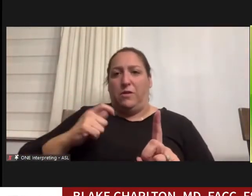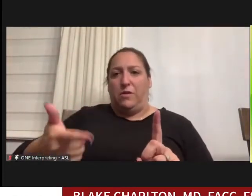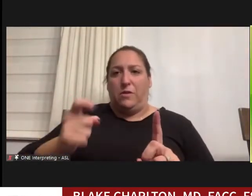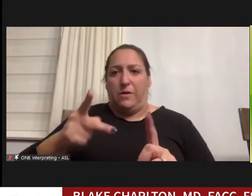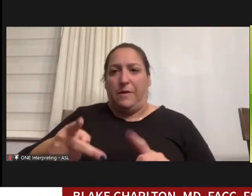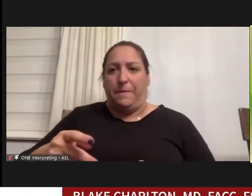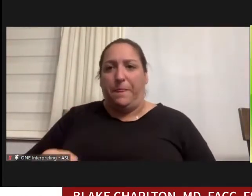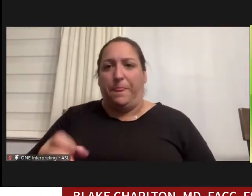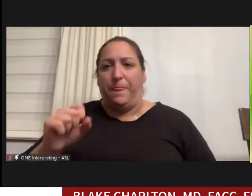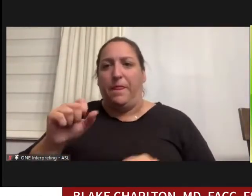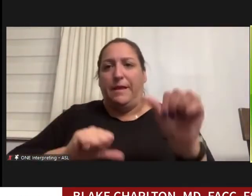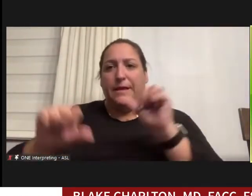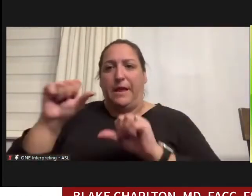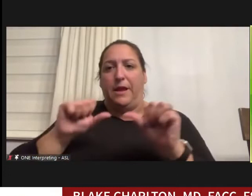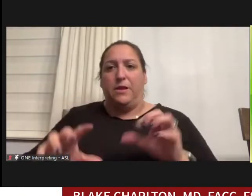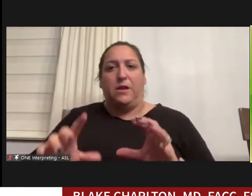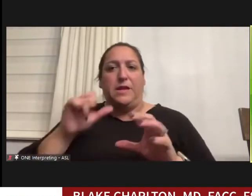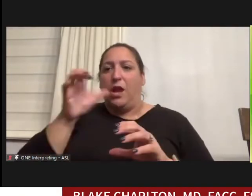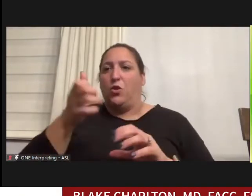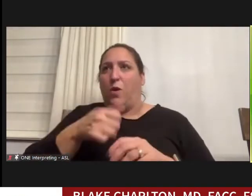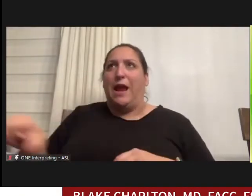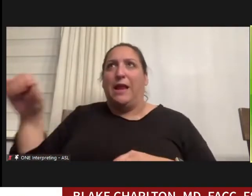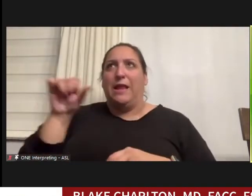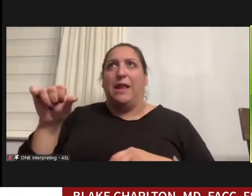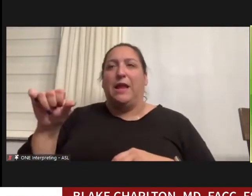I didn't do any of those things, but I think that in interventional cardiologists is about as far